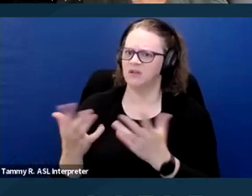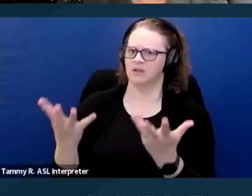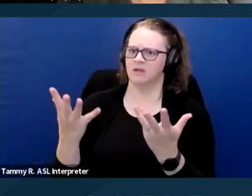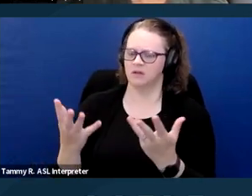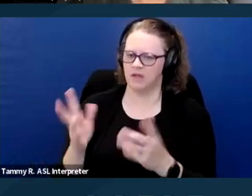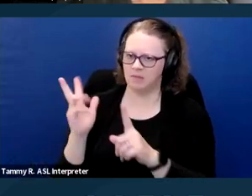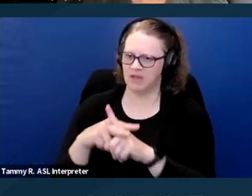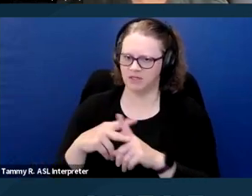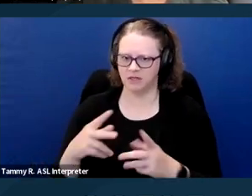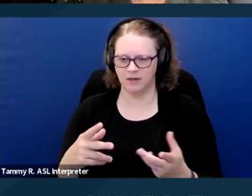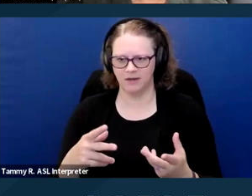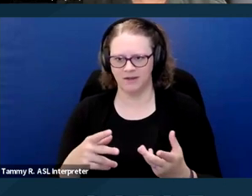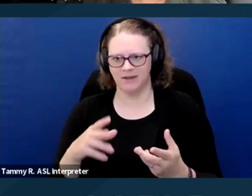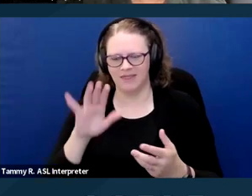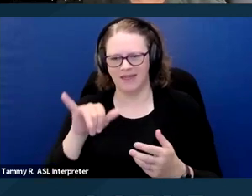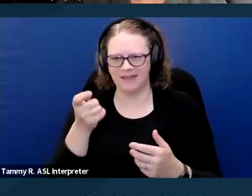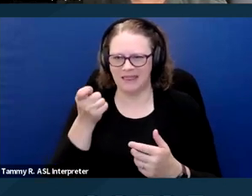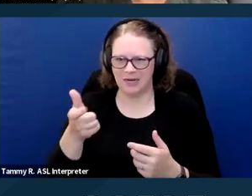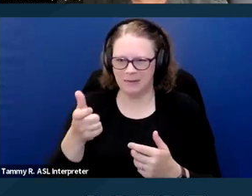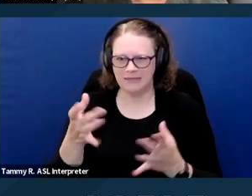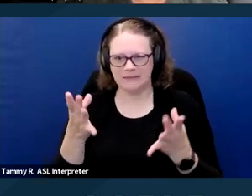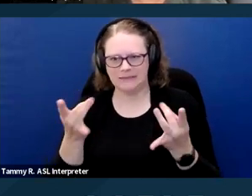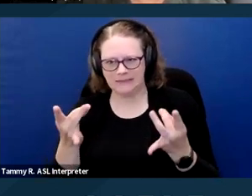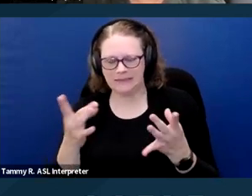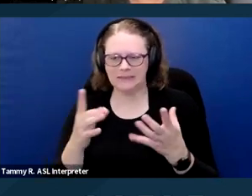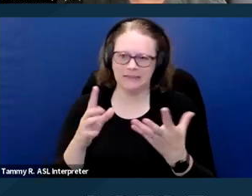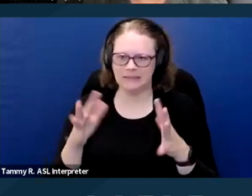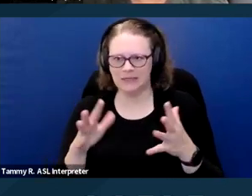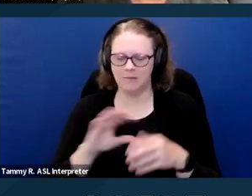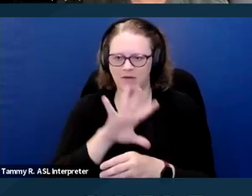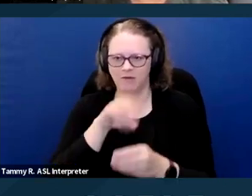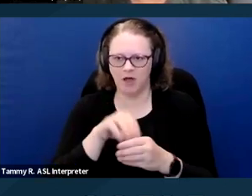and those are little bit tricky to get around, been in mediations, been before judges